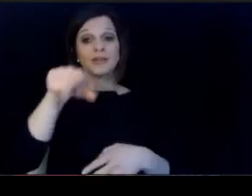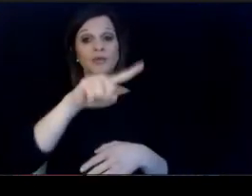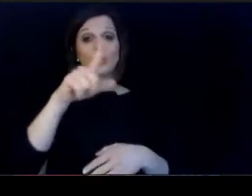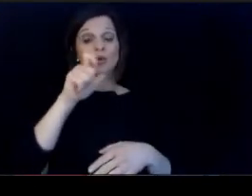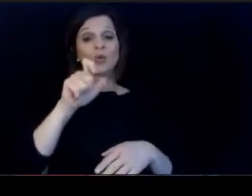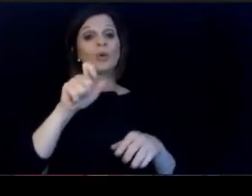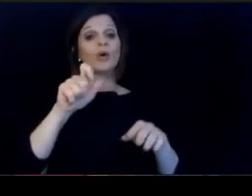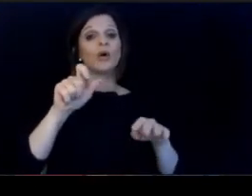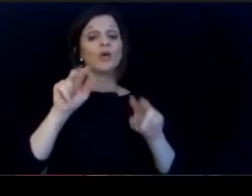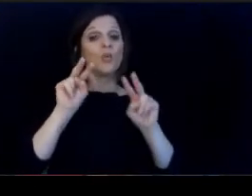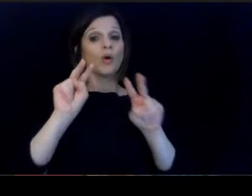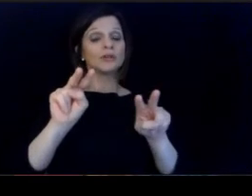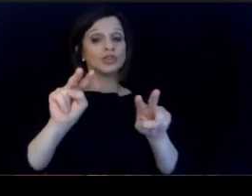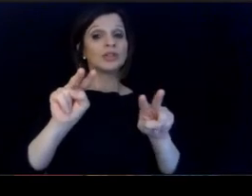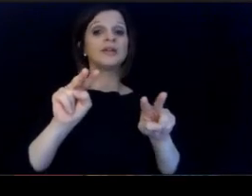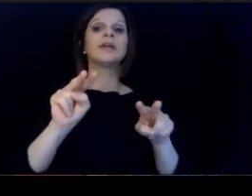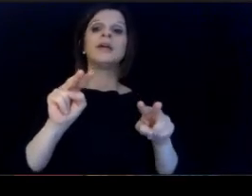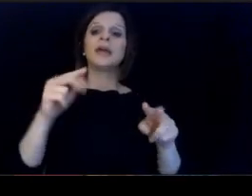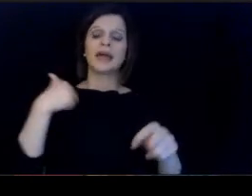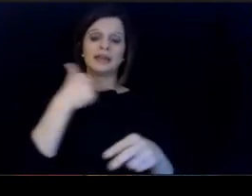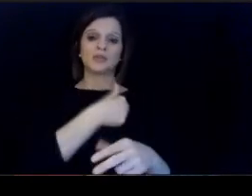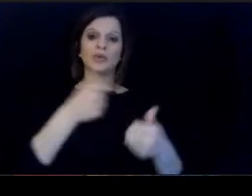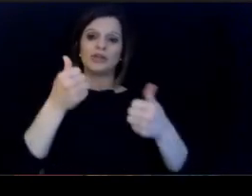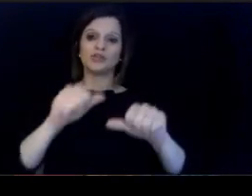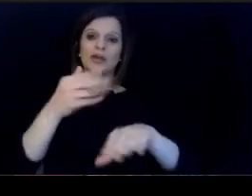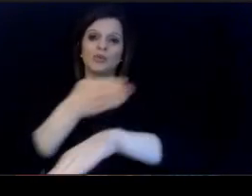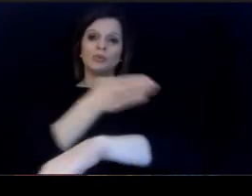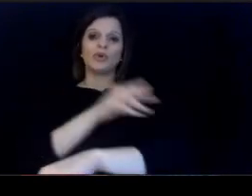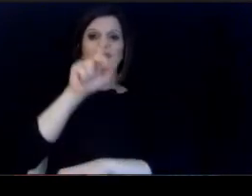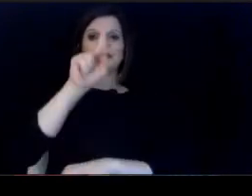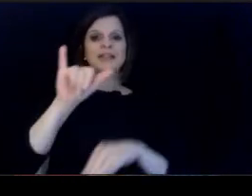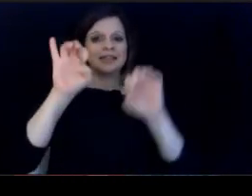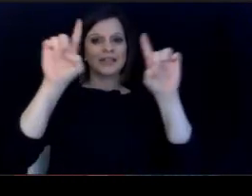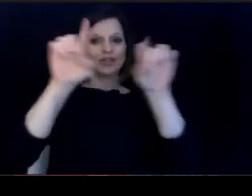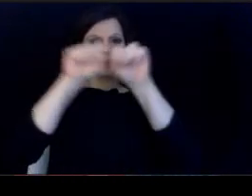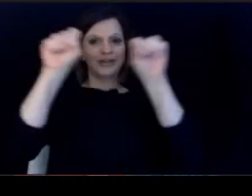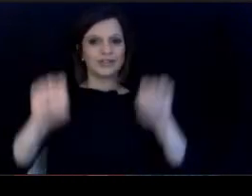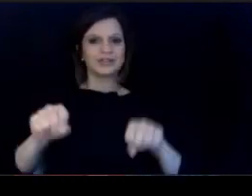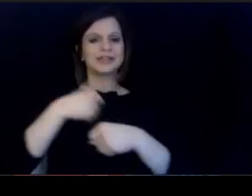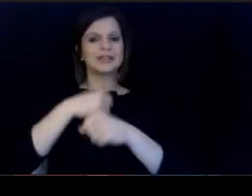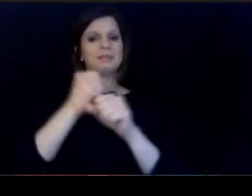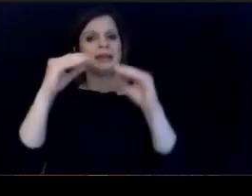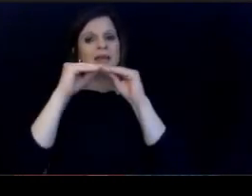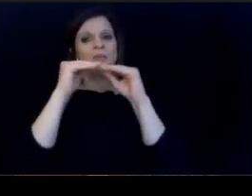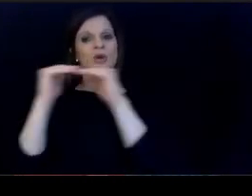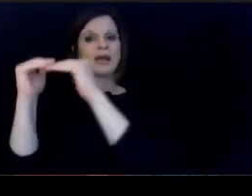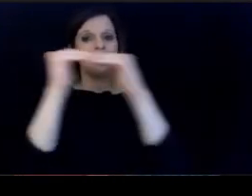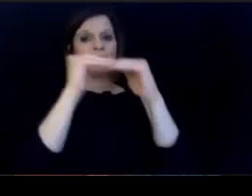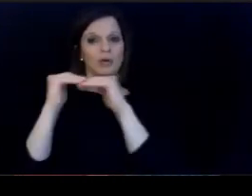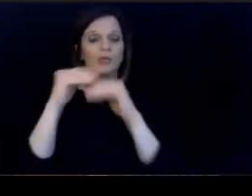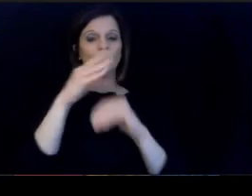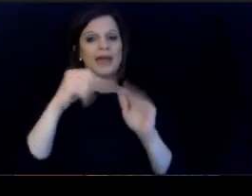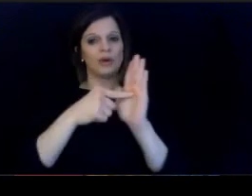as we take these steps toward making Kentucky's education system. more equitable and representative of all of our students.